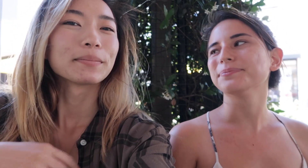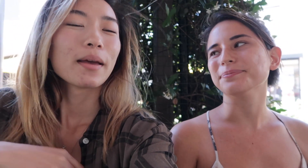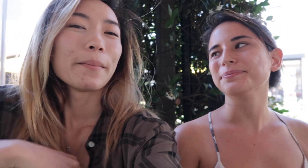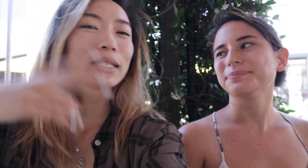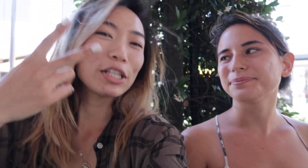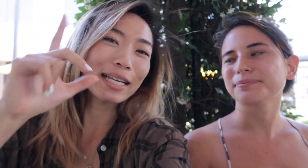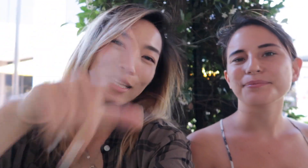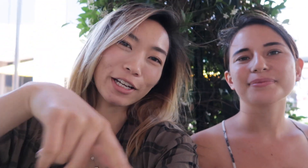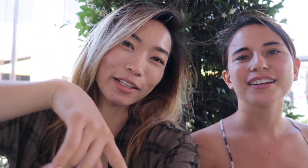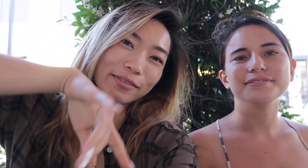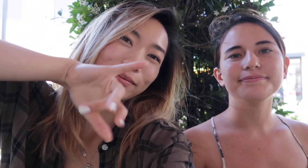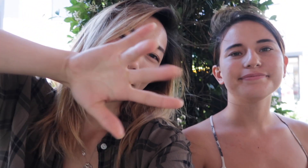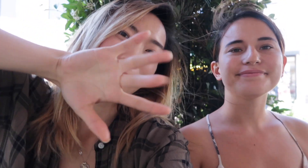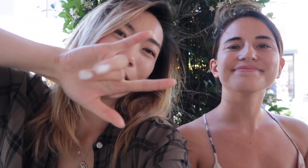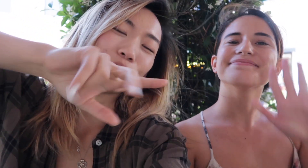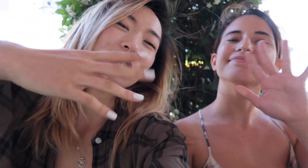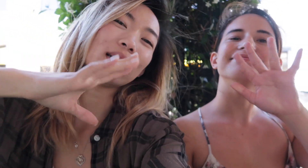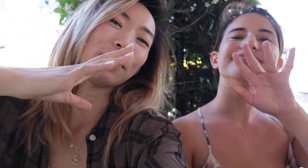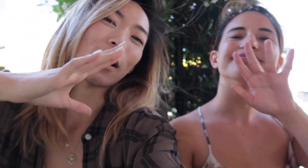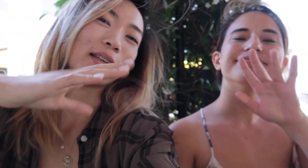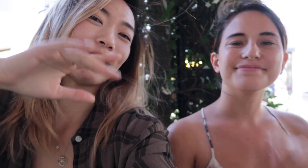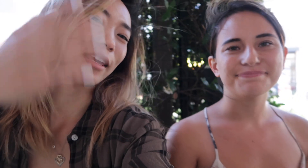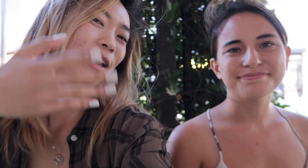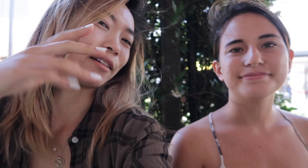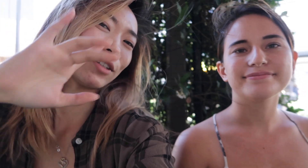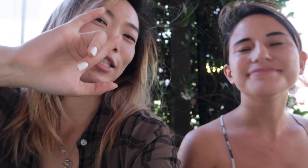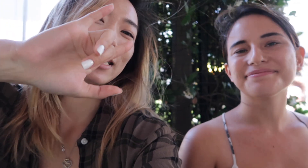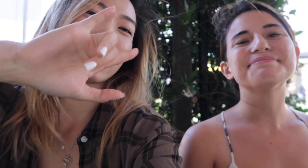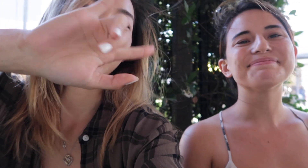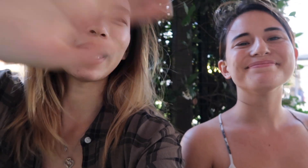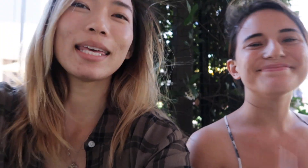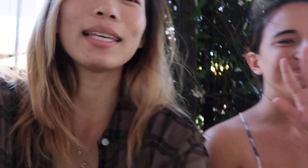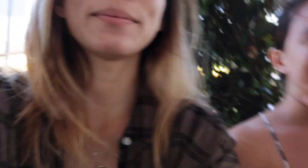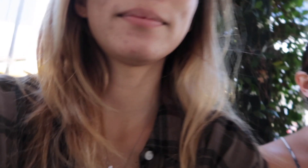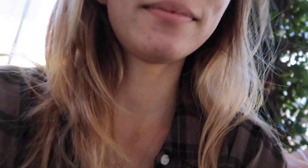But I'll see you guys later. We're gonna just keep talking and hanging out, but I'll see you guys later. Bye!